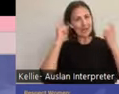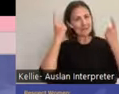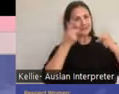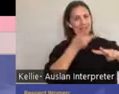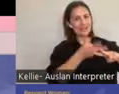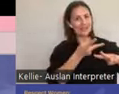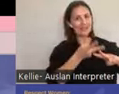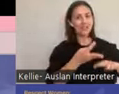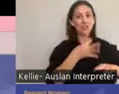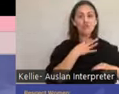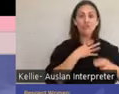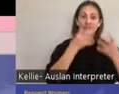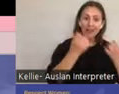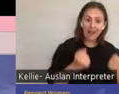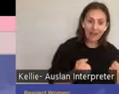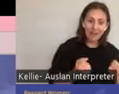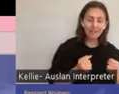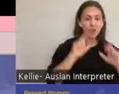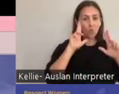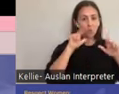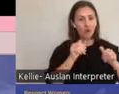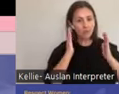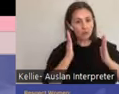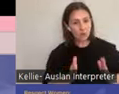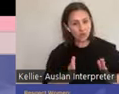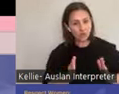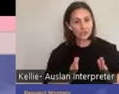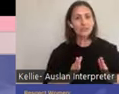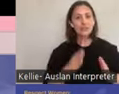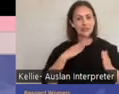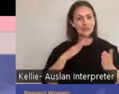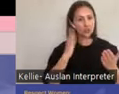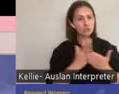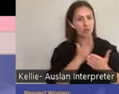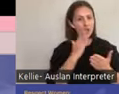knowing your body, individuals understand and are supported to manage their own health,